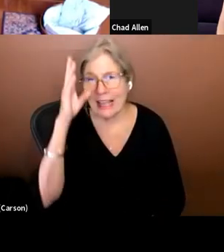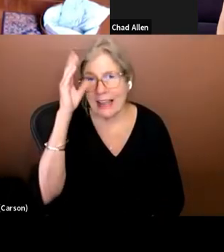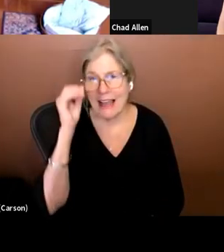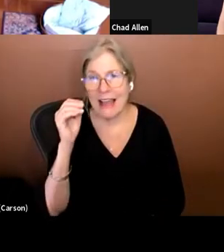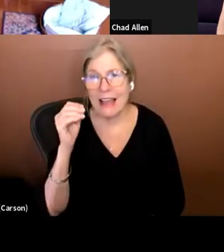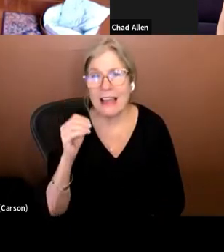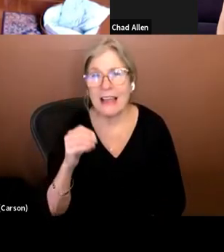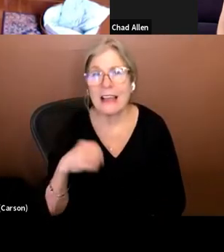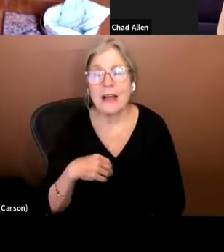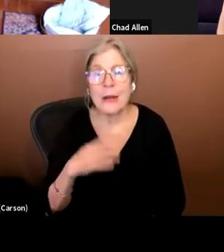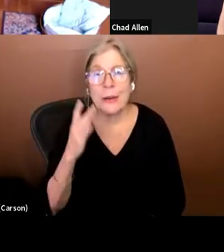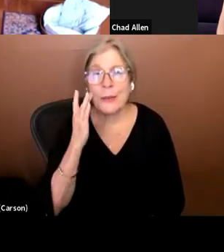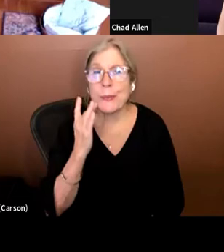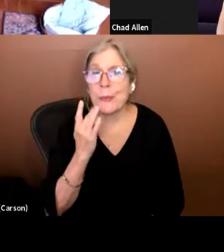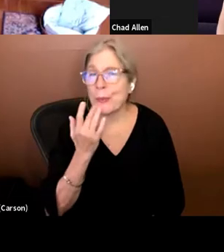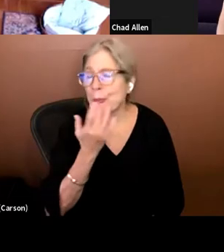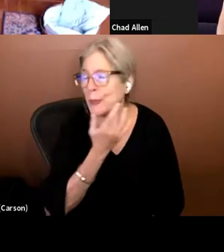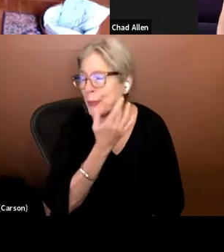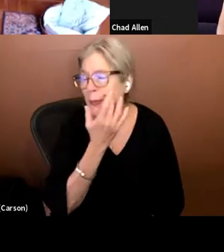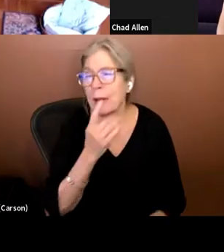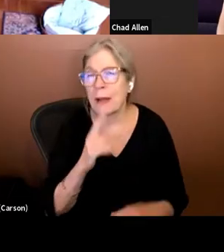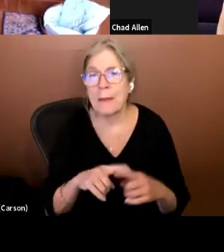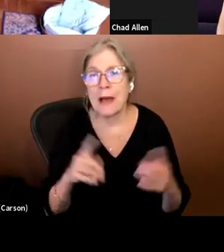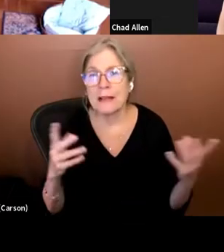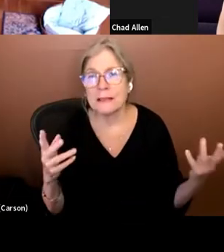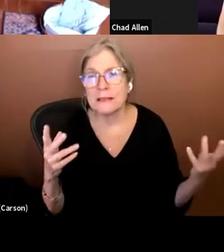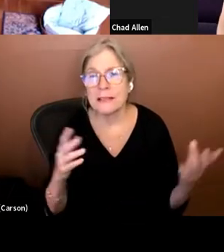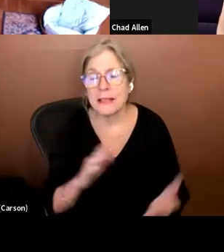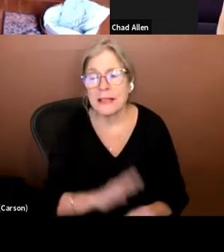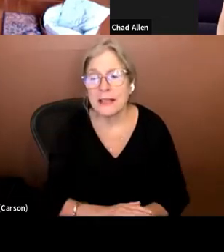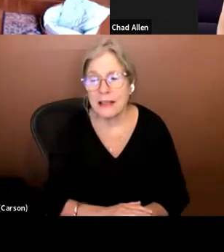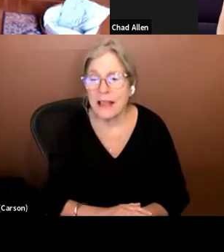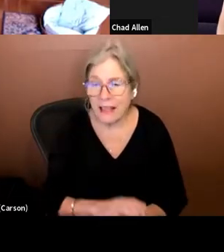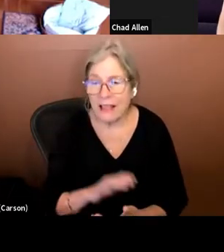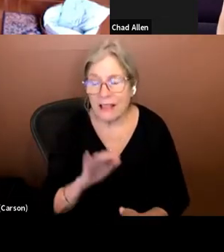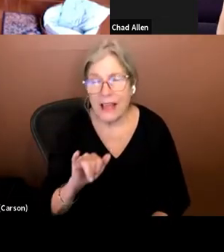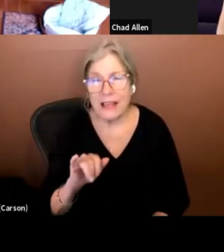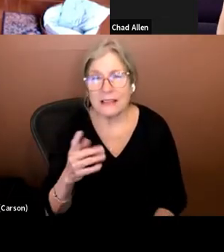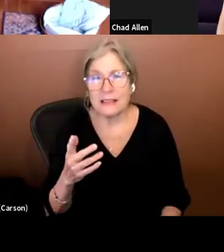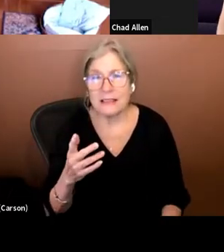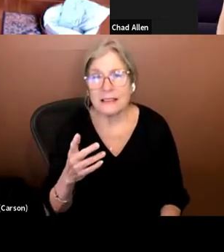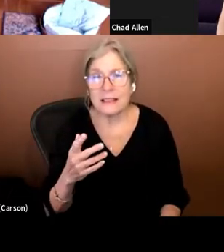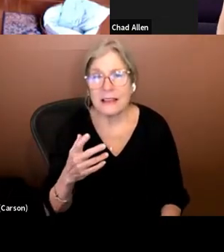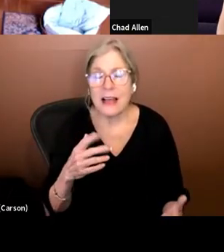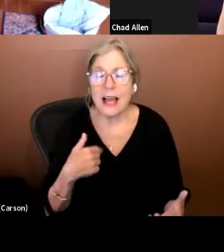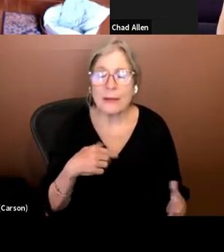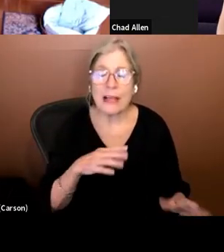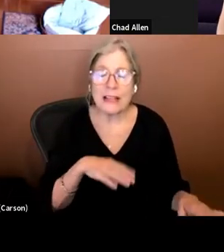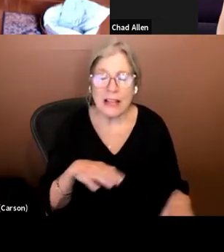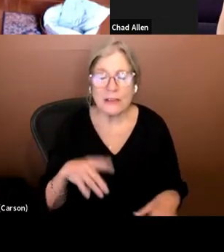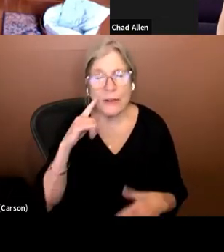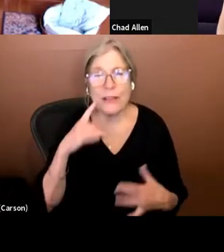general. But so that's kind of where I' m casual for the event. I think if it was in person I'm